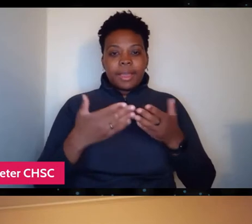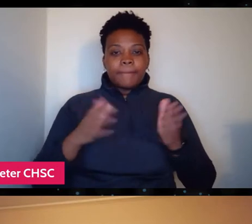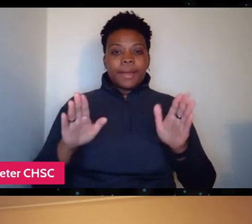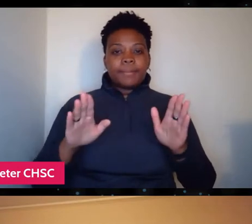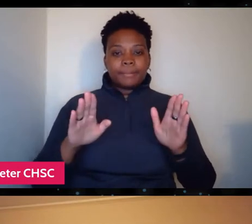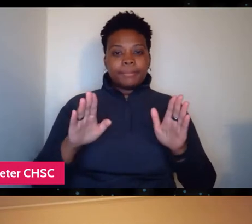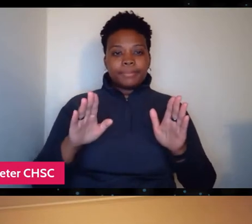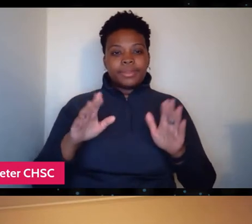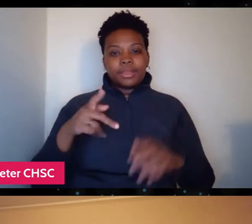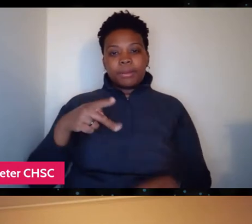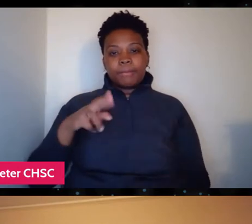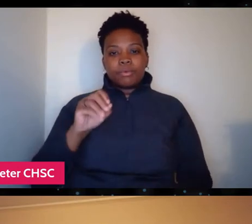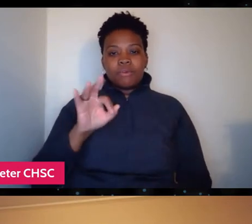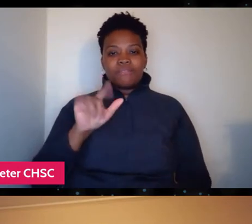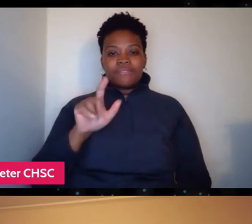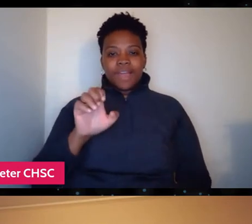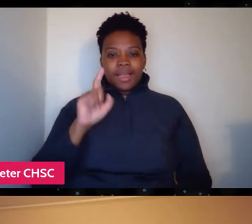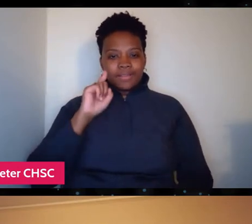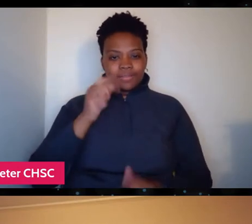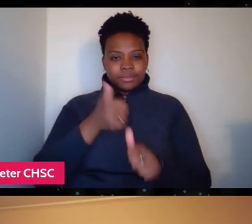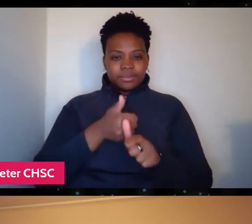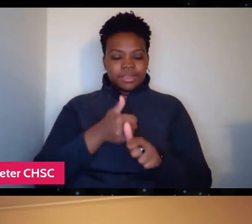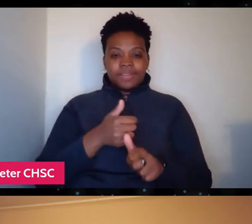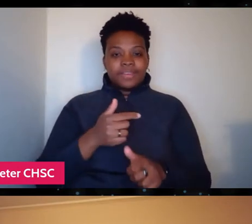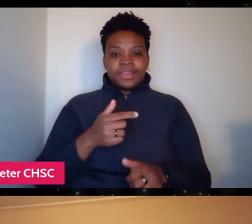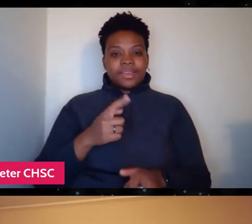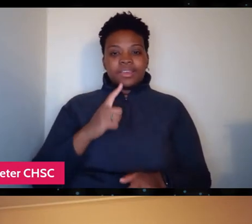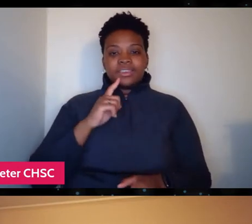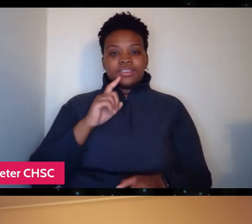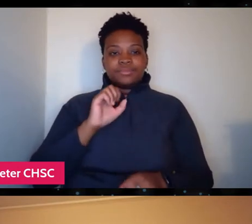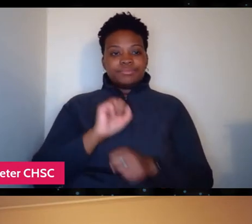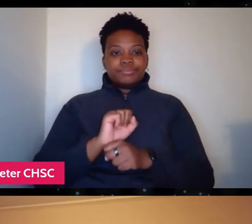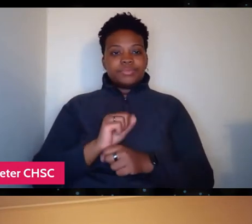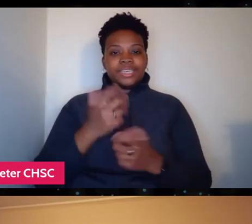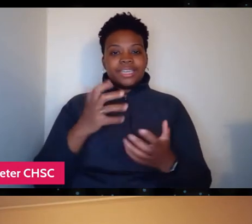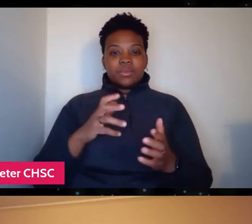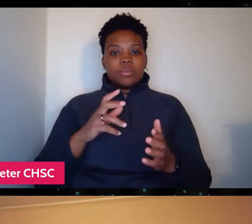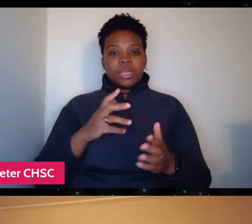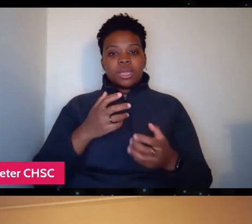He didn't want to, yeah, he absolutely didn't want to really divulge person information.